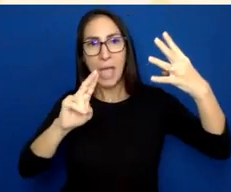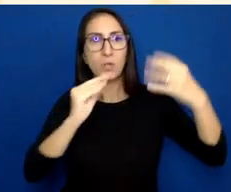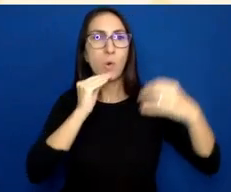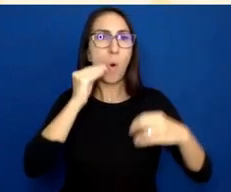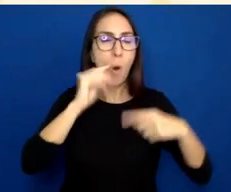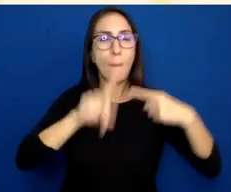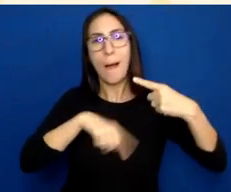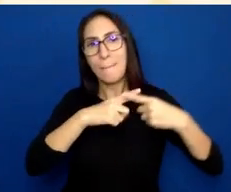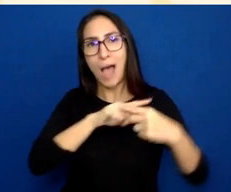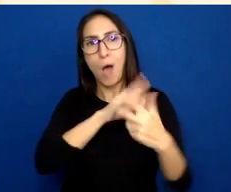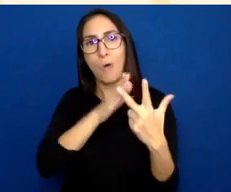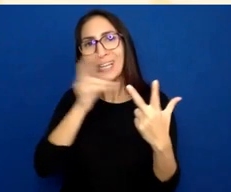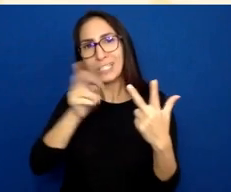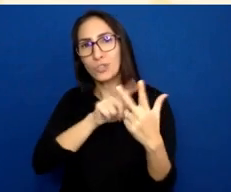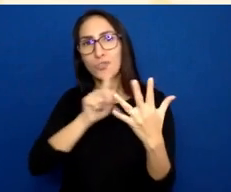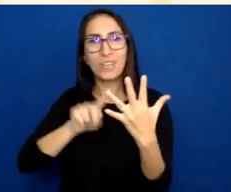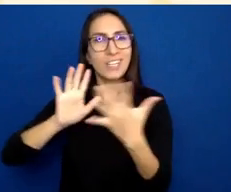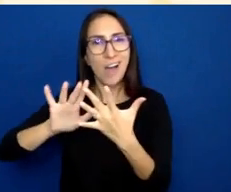A heading that says Welcome to our website.